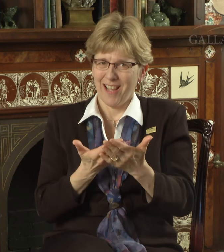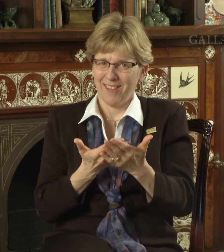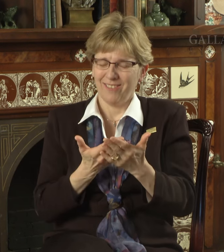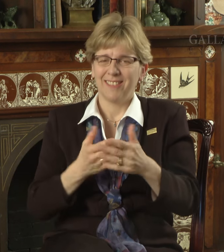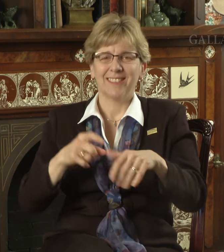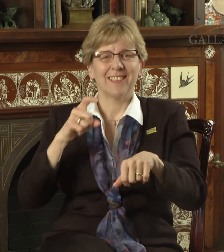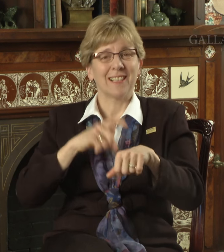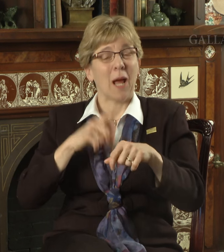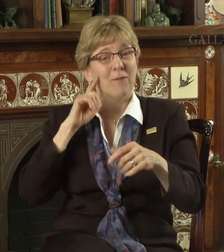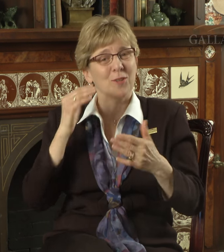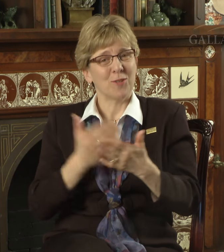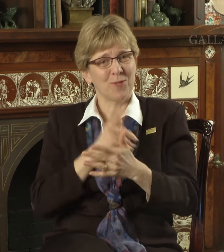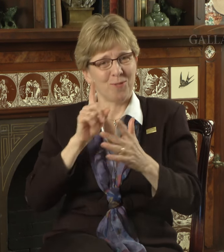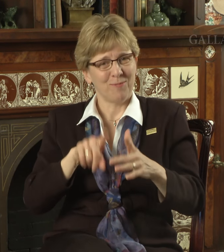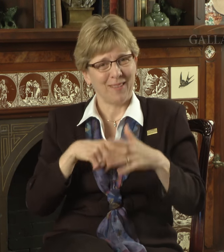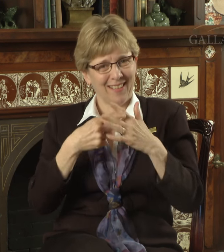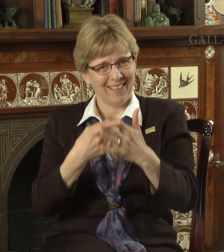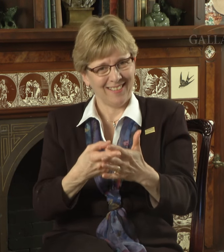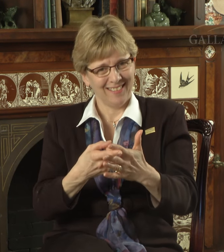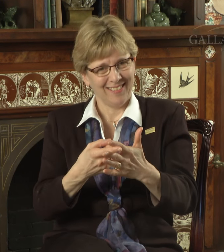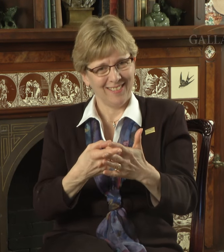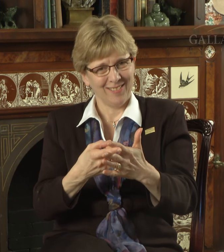and is a time for new beginnings.